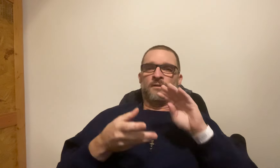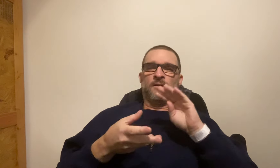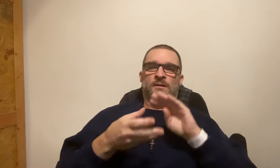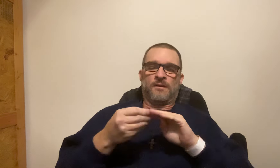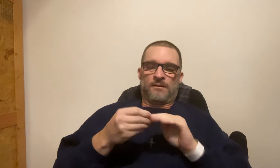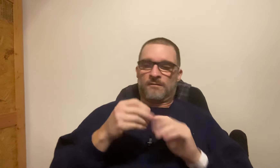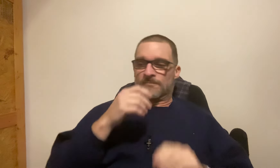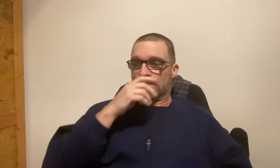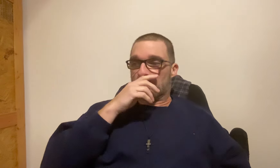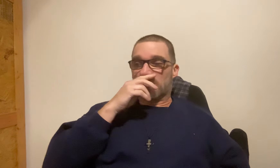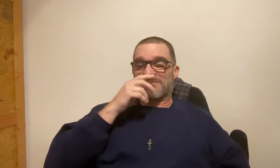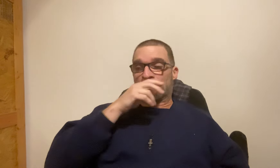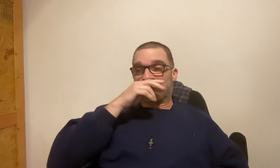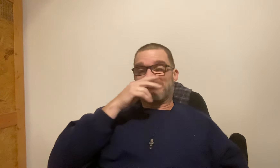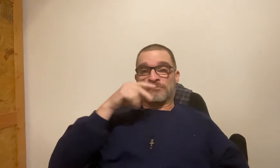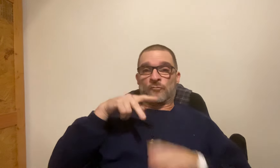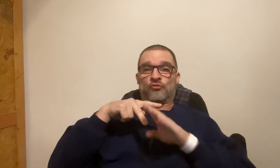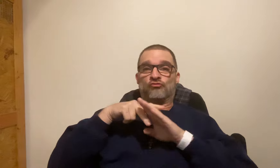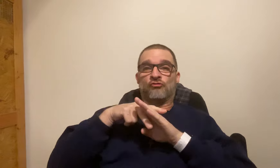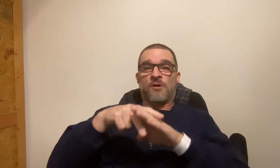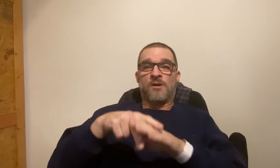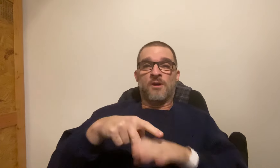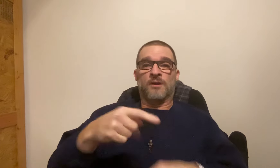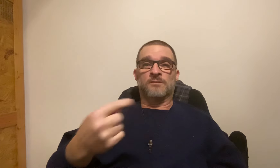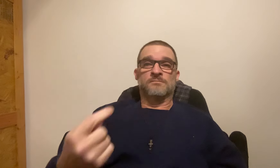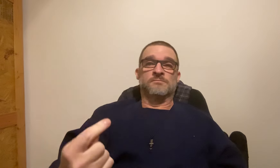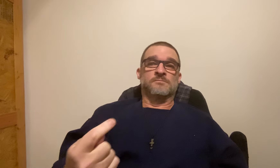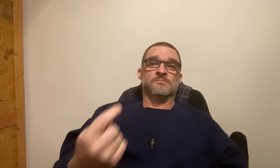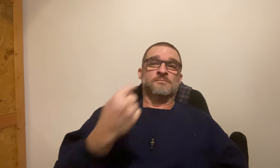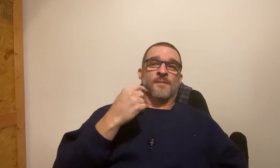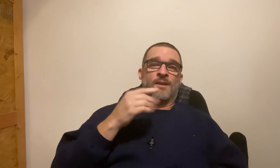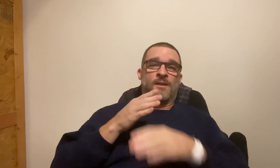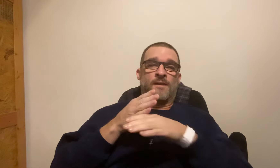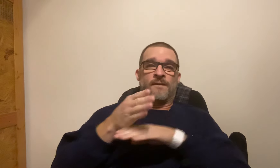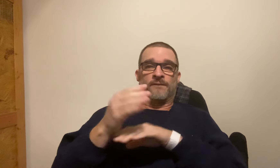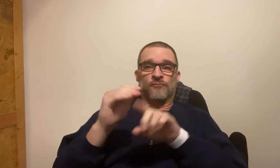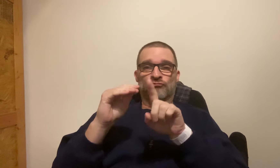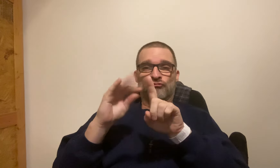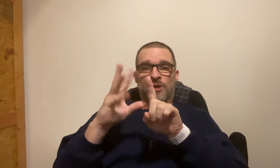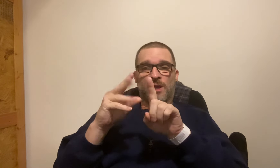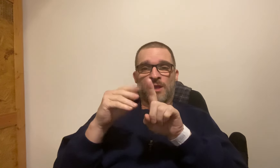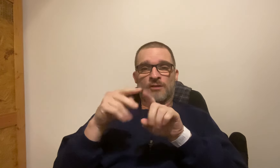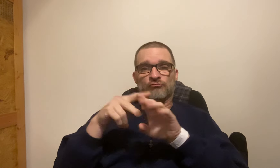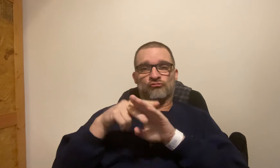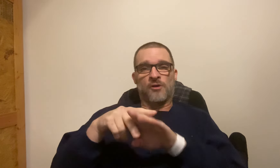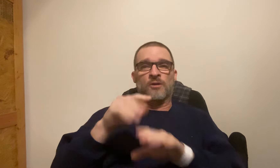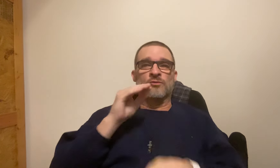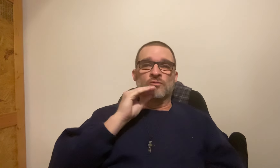And in addition, the ride back after radiation treatment